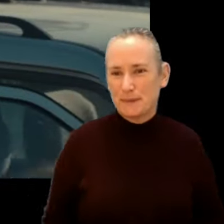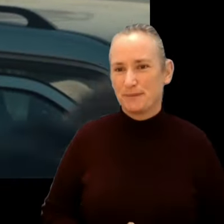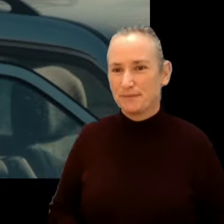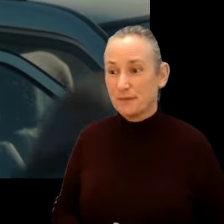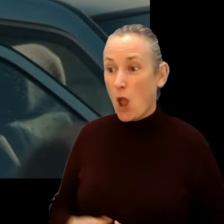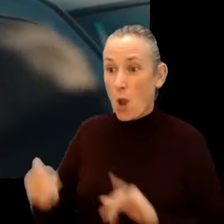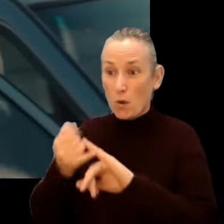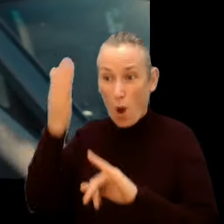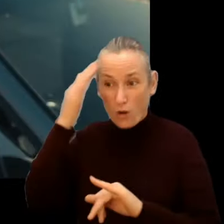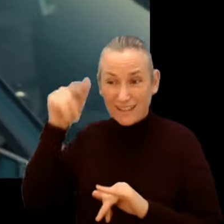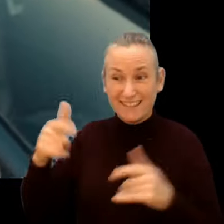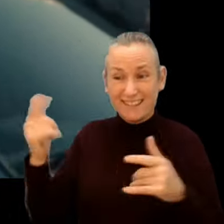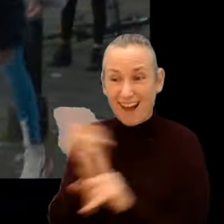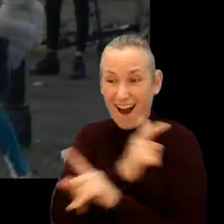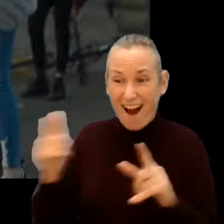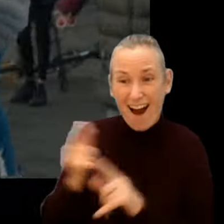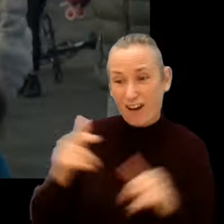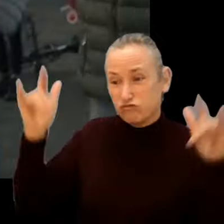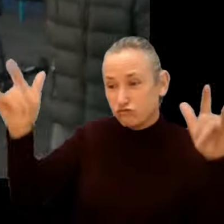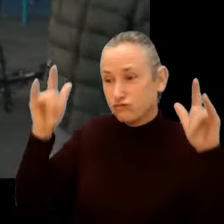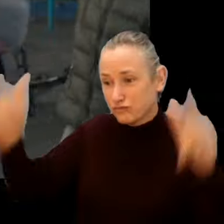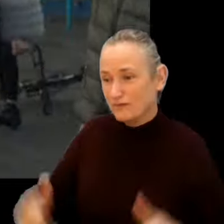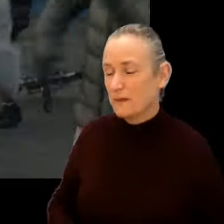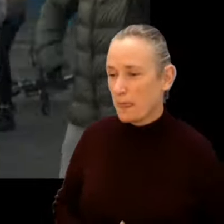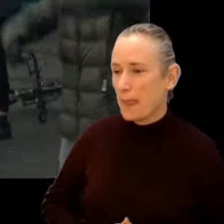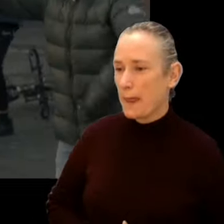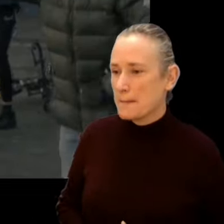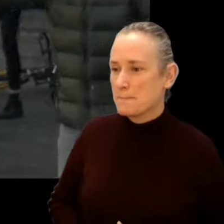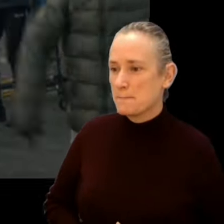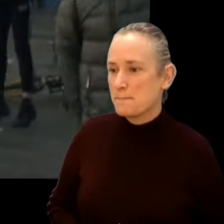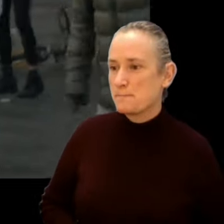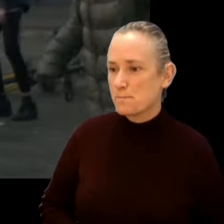Who knows this one? [Singing]